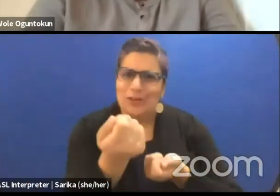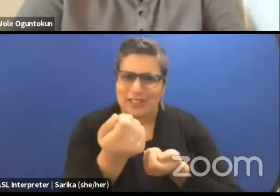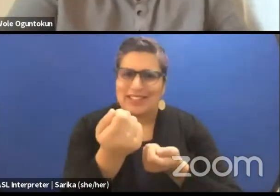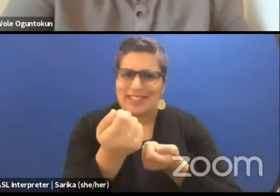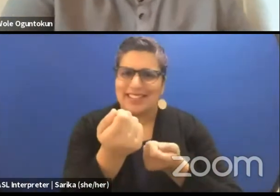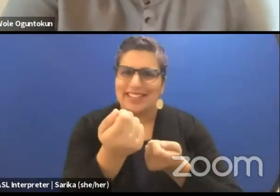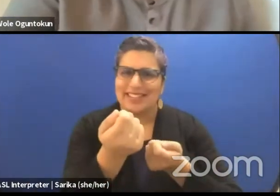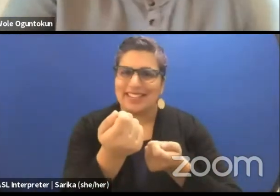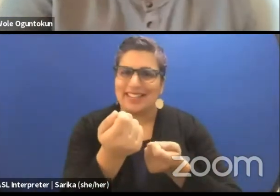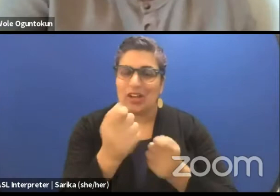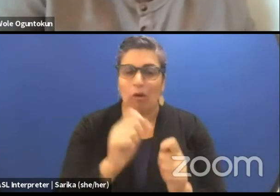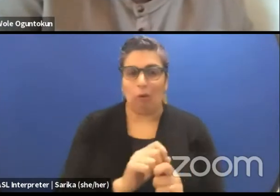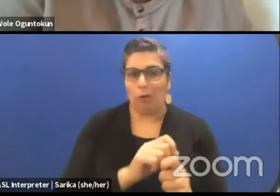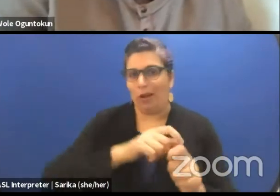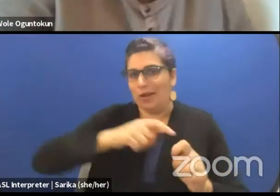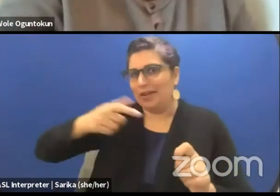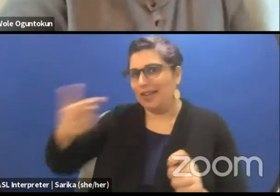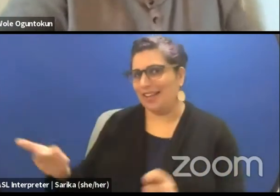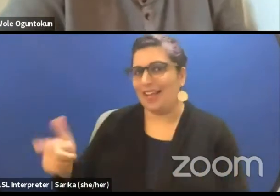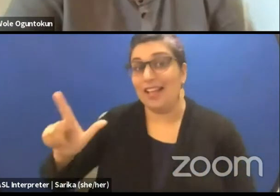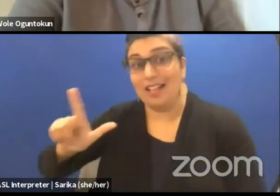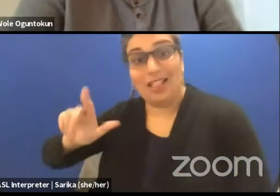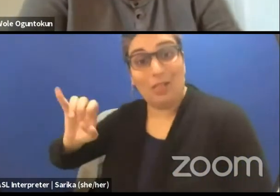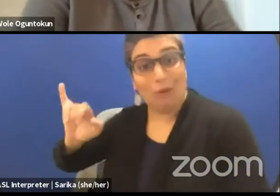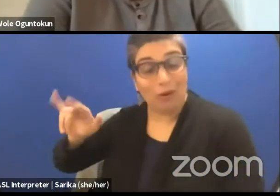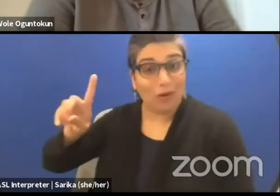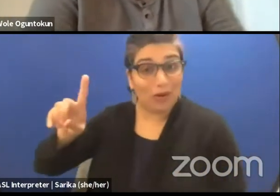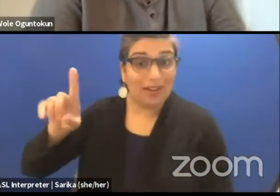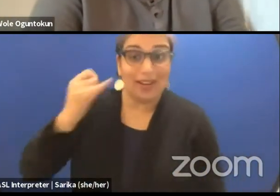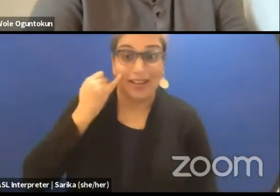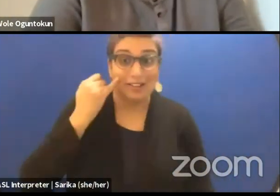Let's go back to Lloyd. Lloyd if your internet permits,